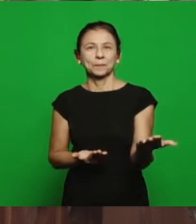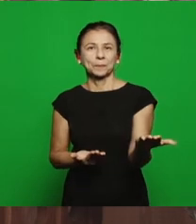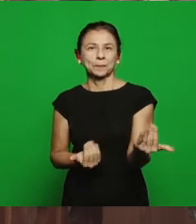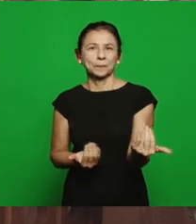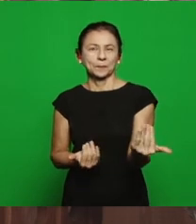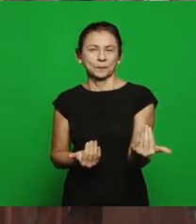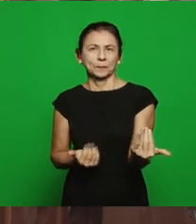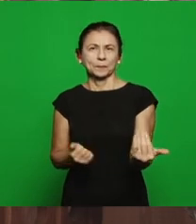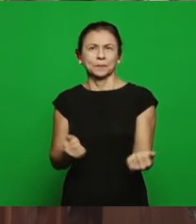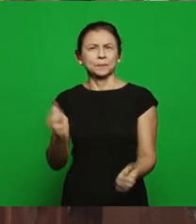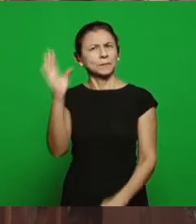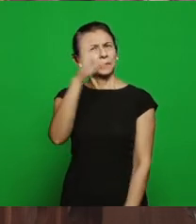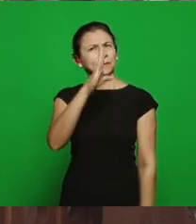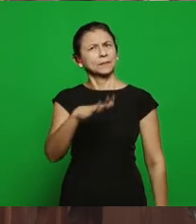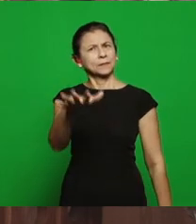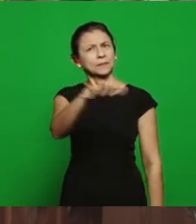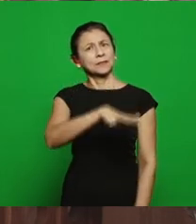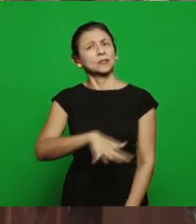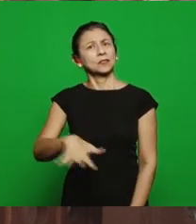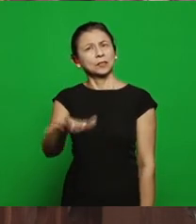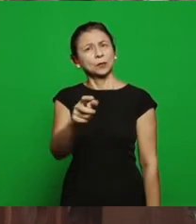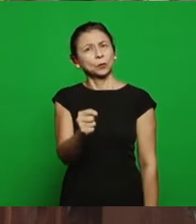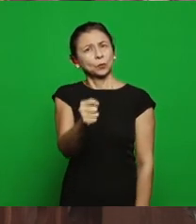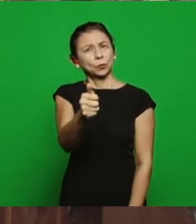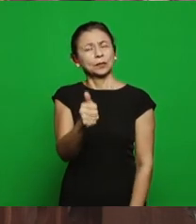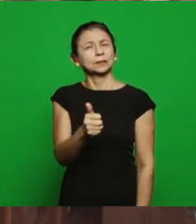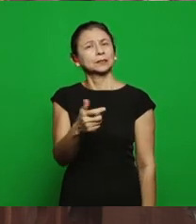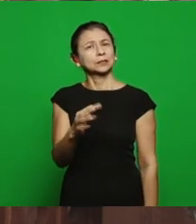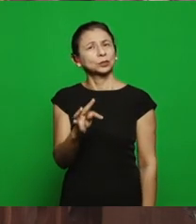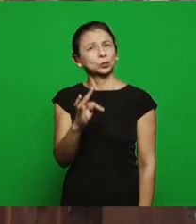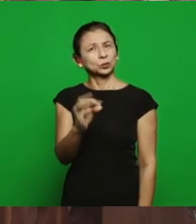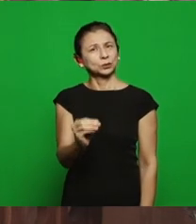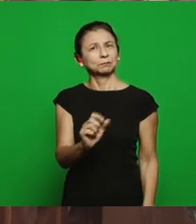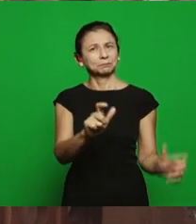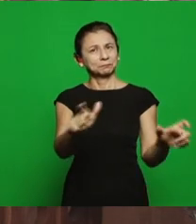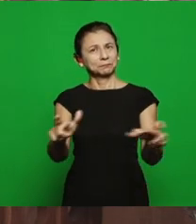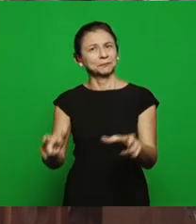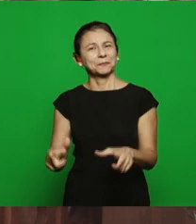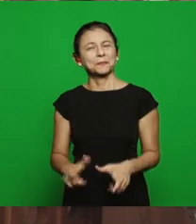all over Brazil, we’re having today and also